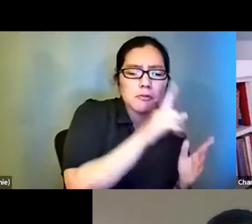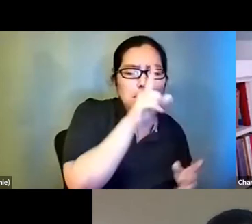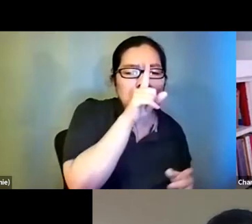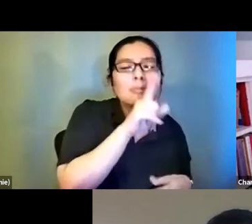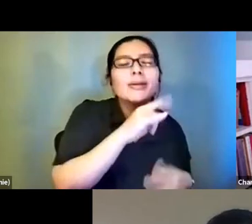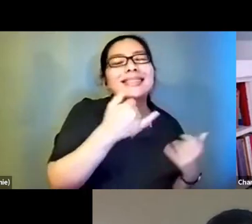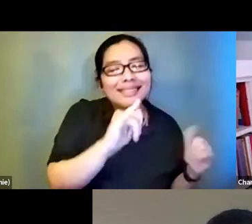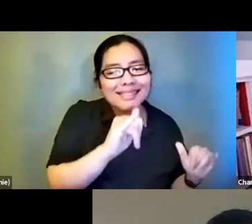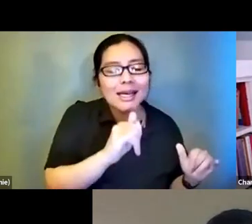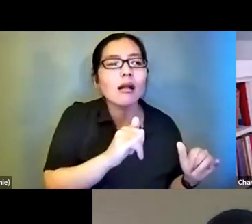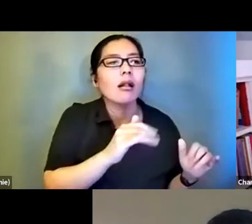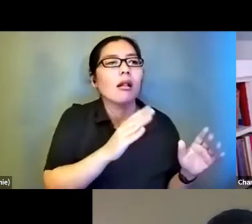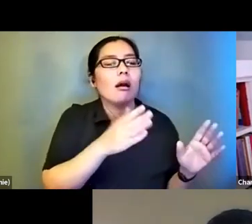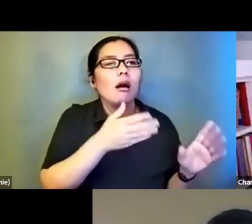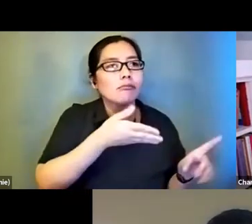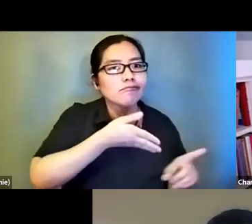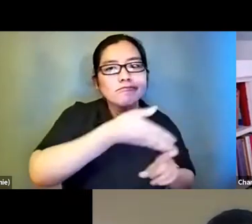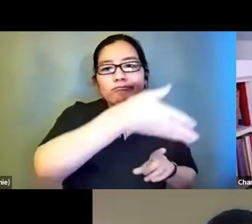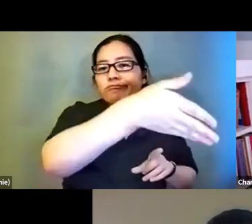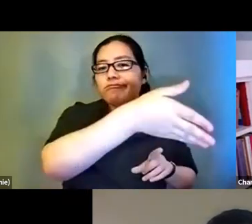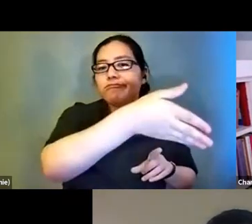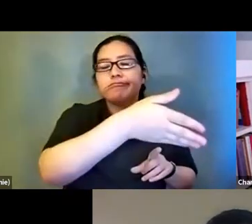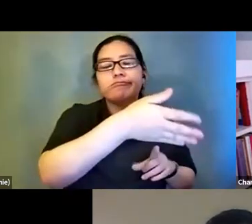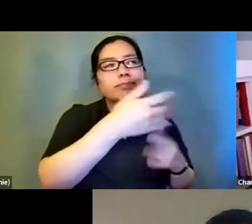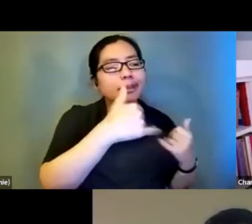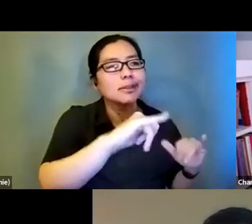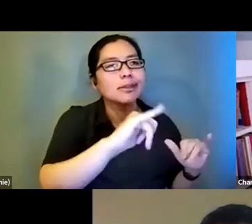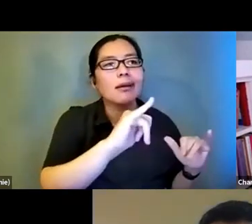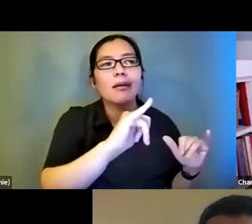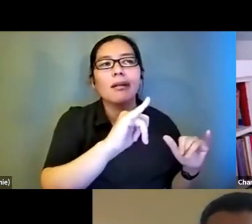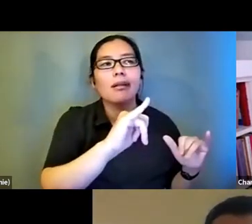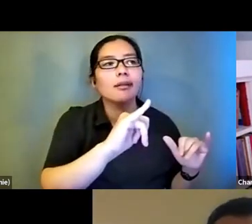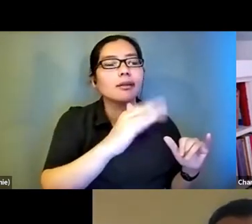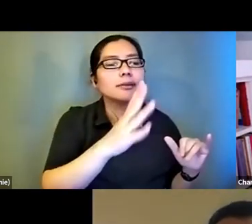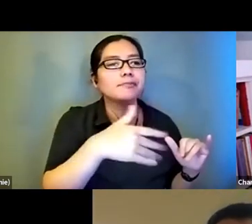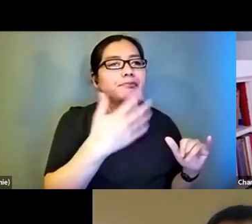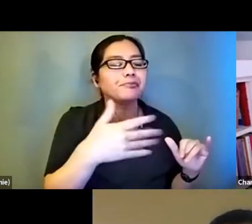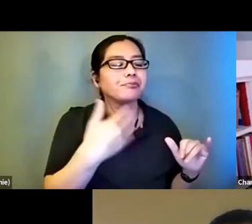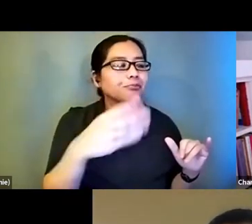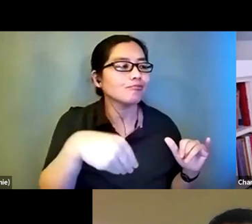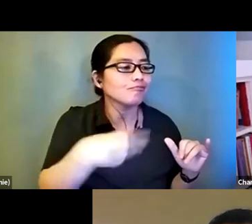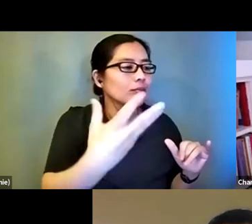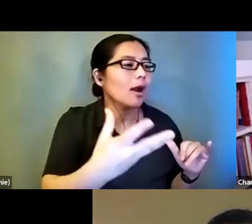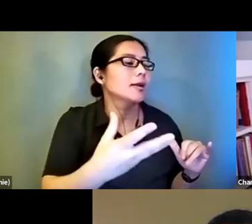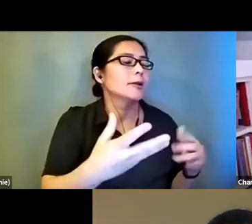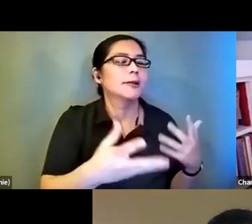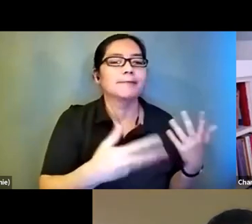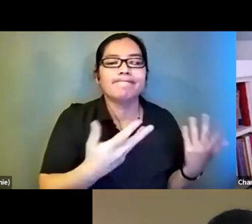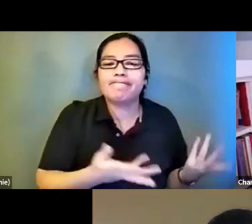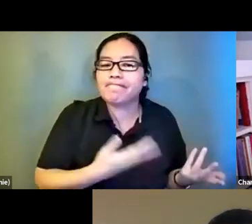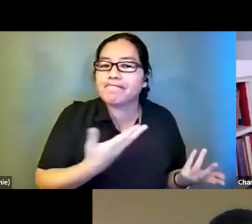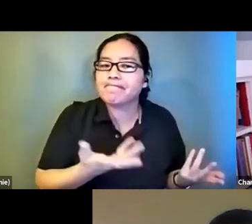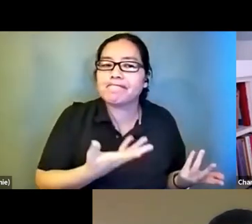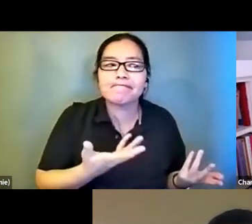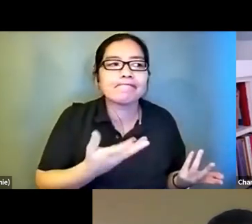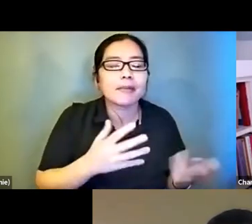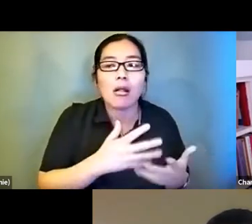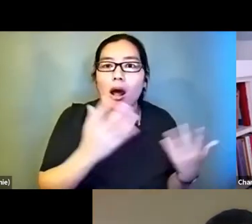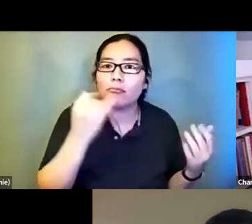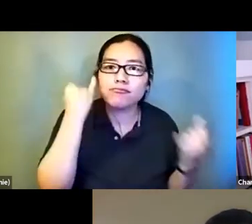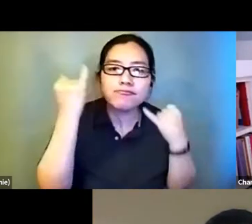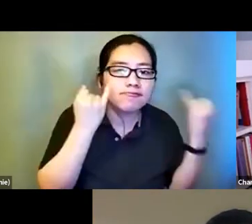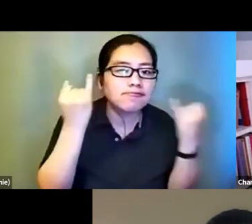gave a lot still ideas of what could be out